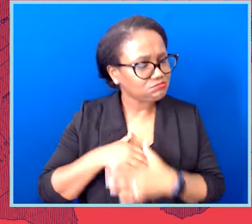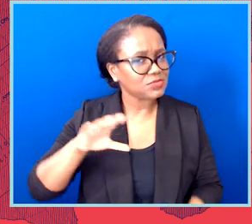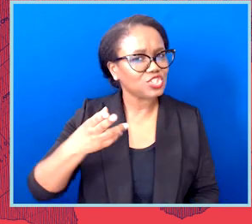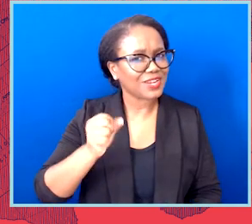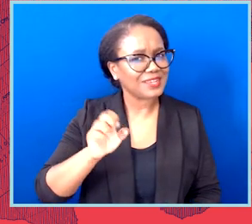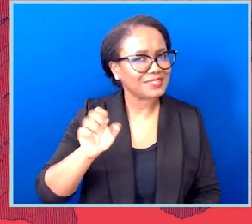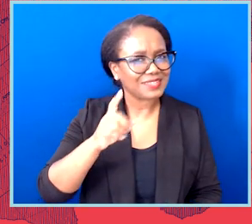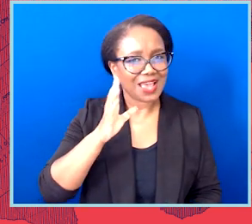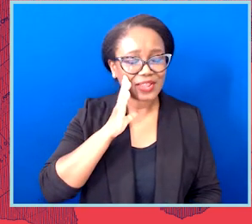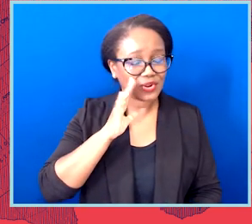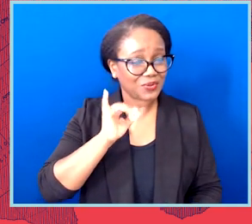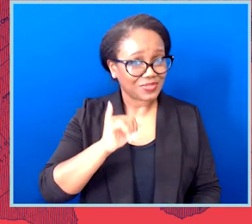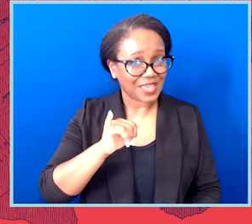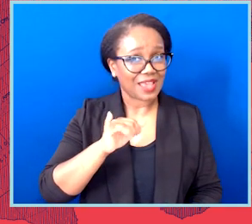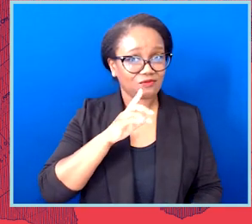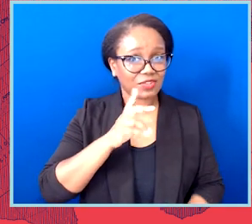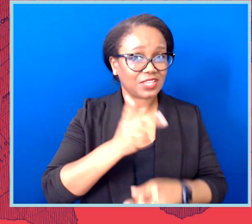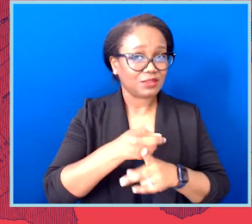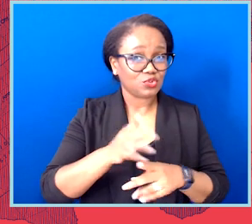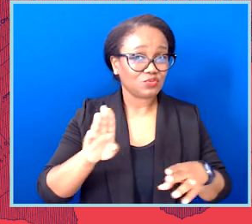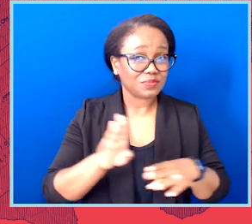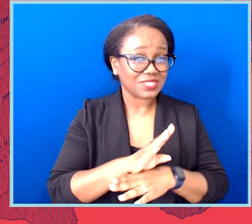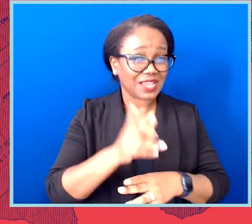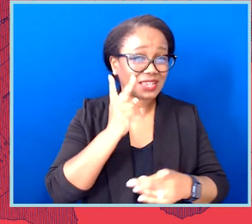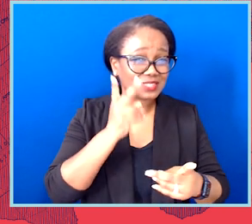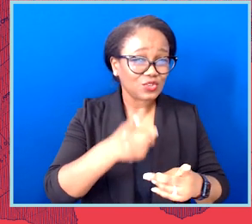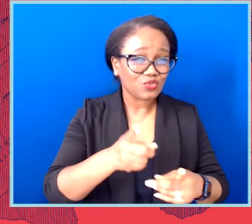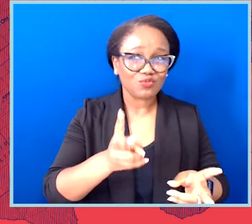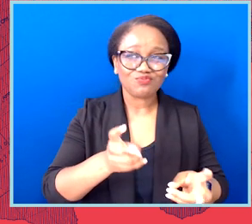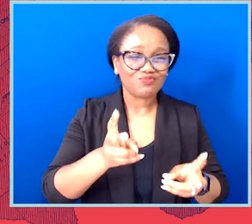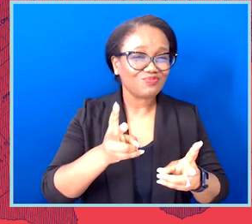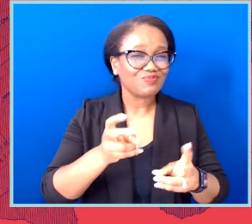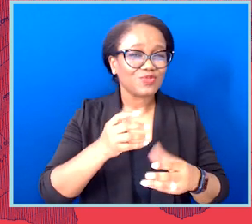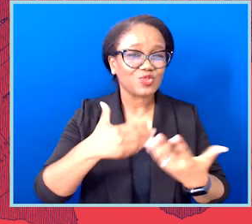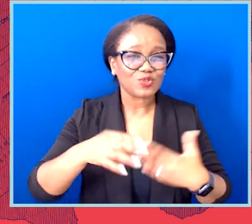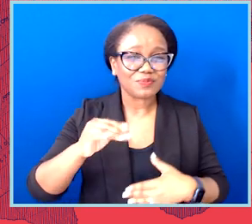events and hearings against anti-trans bills and statehouses across the country.